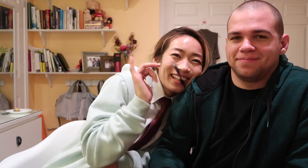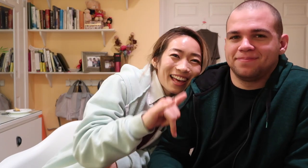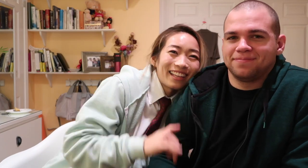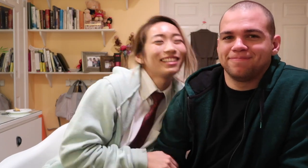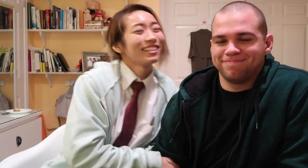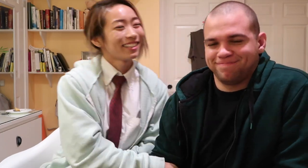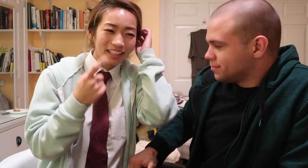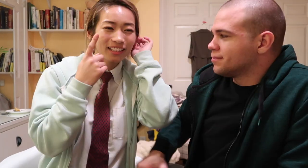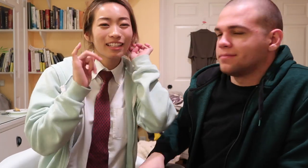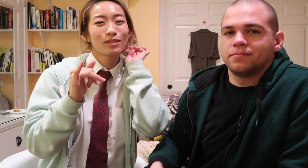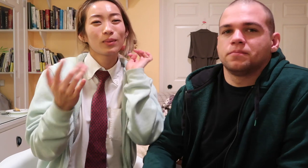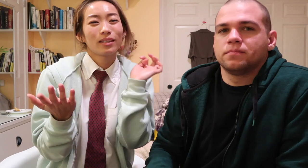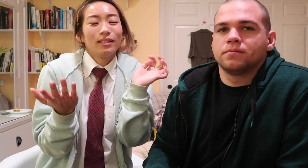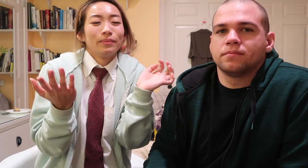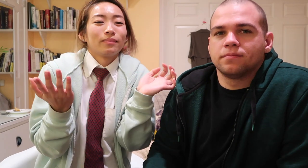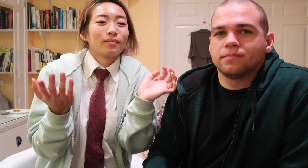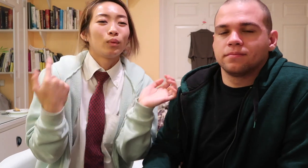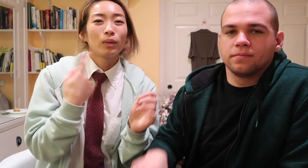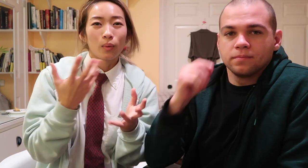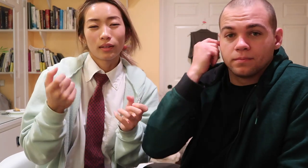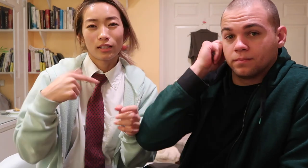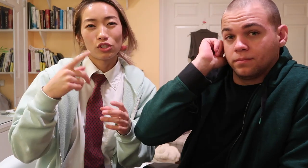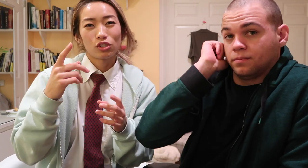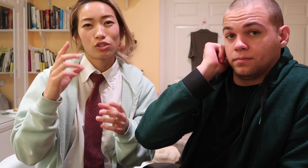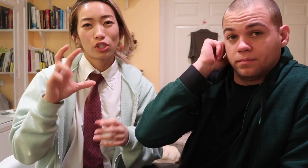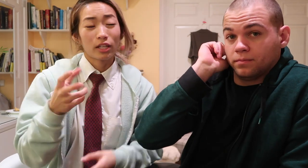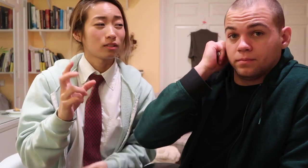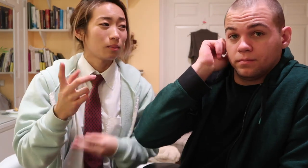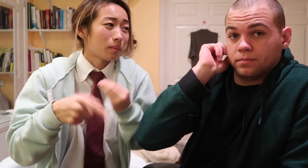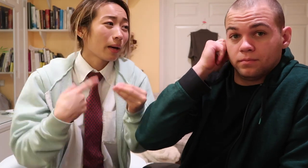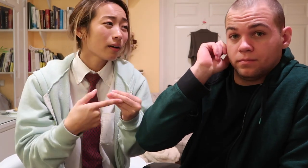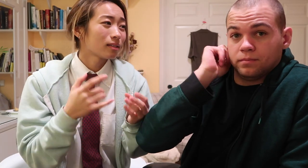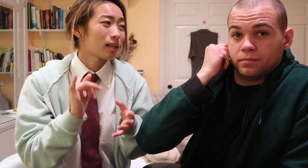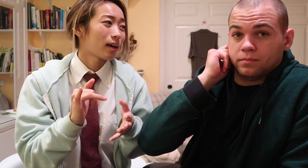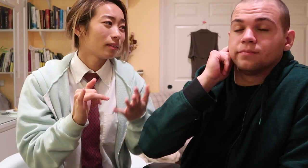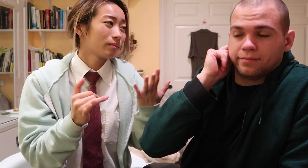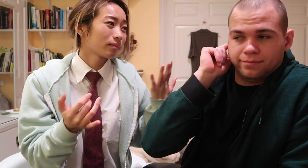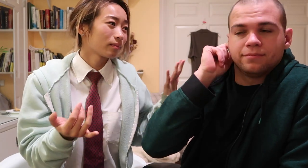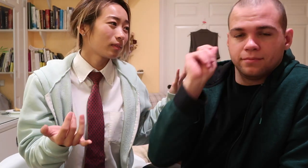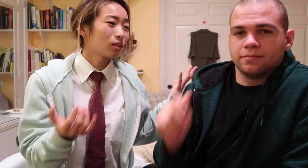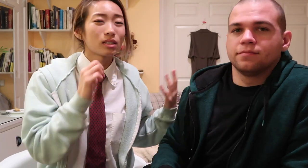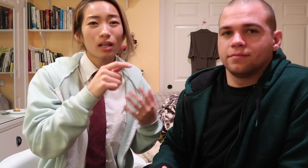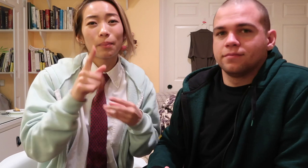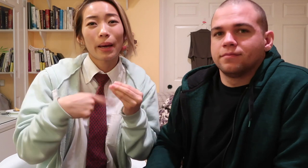yes, that I think that's what we want this channel to be about is that it's not about